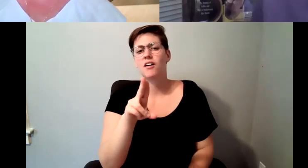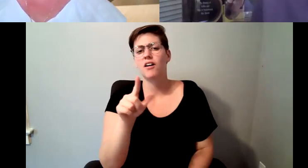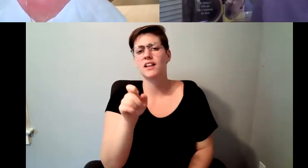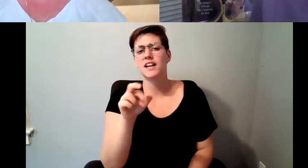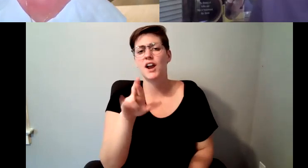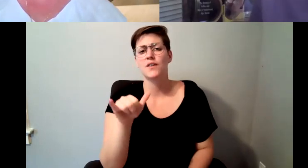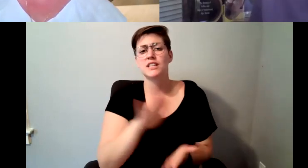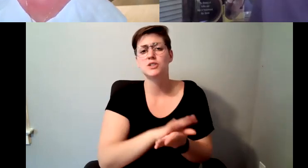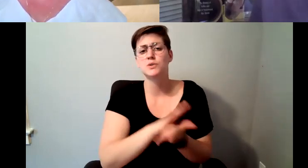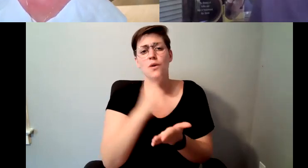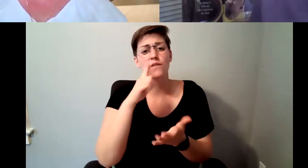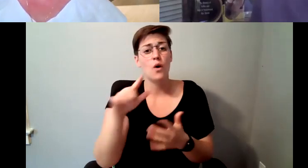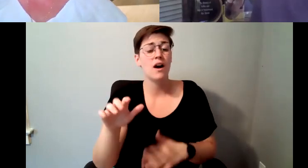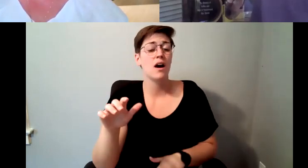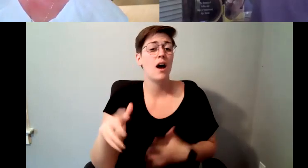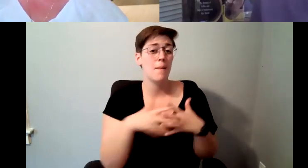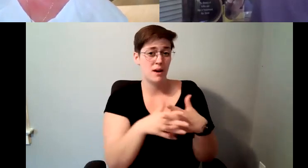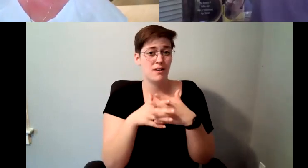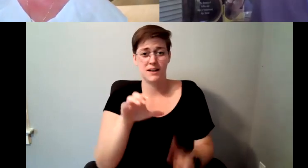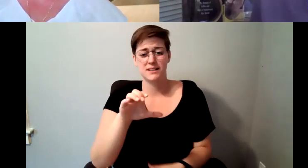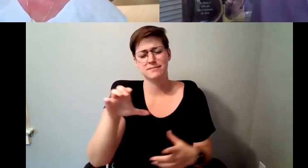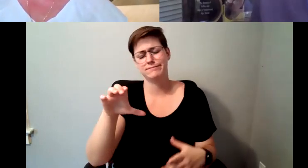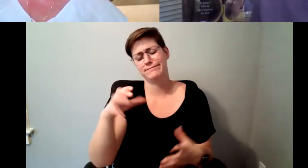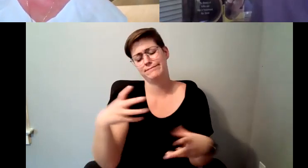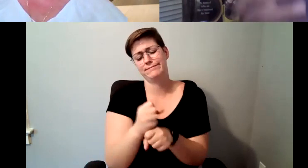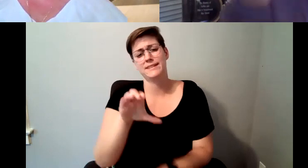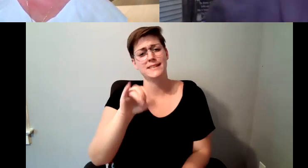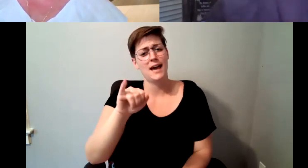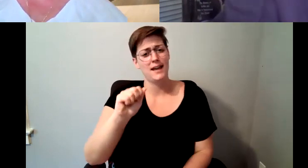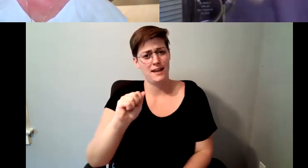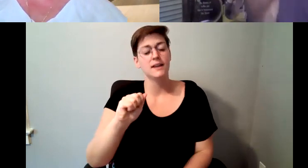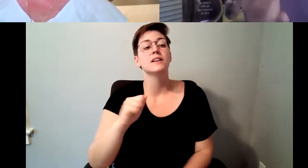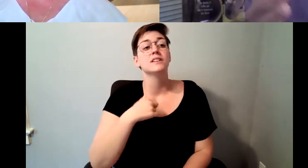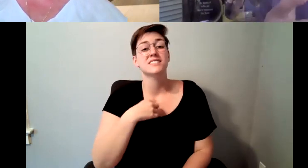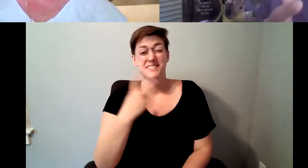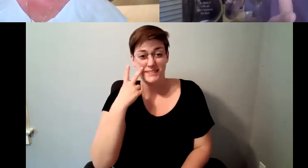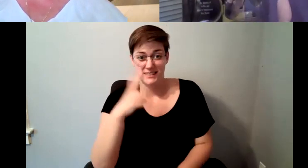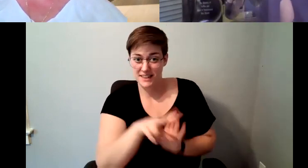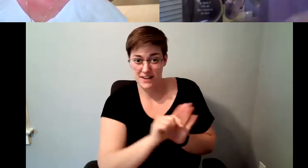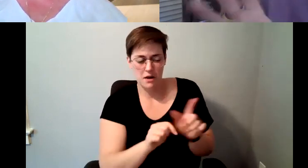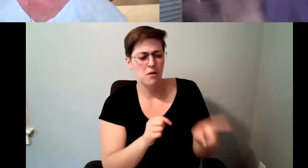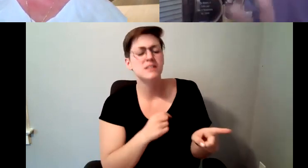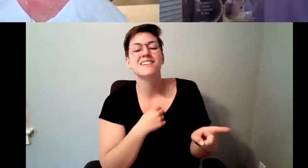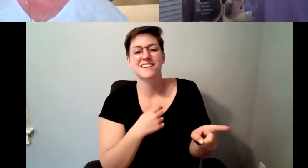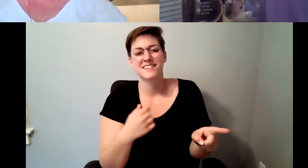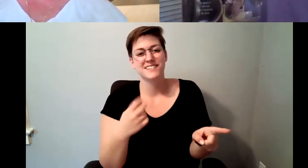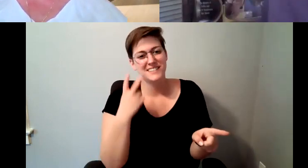for me on their videos and you'll see this guy with half half a head of hair and it's much younger me but.